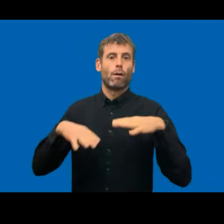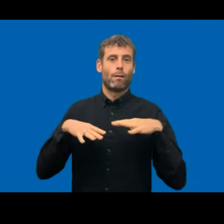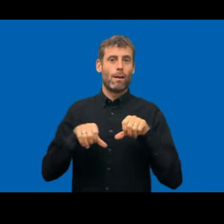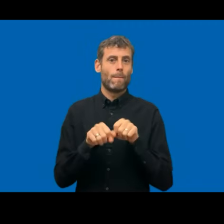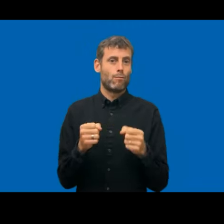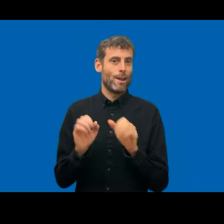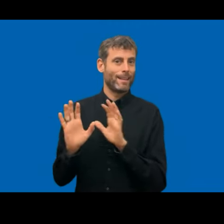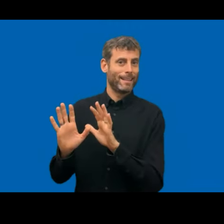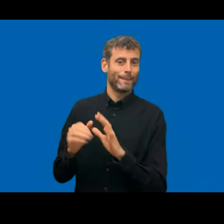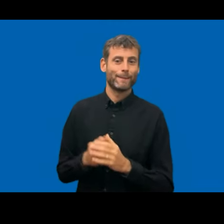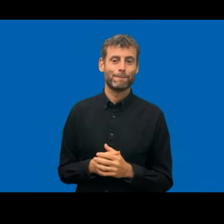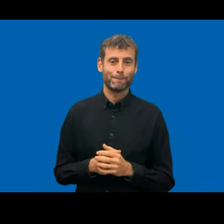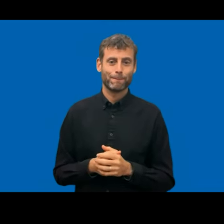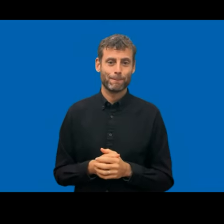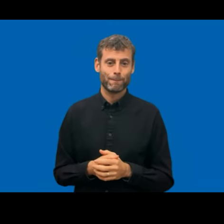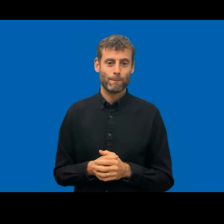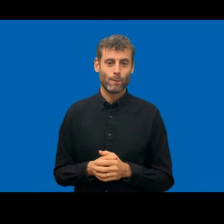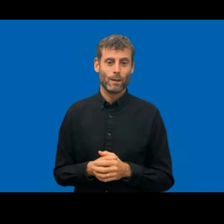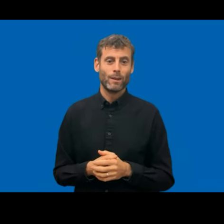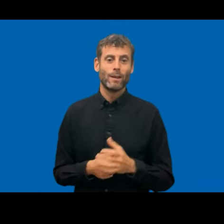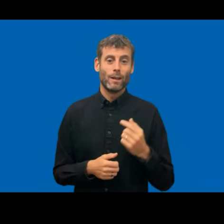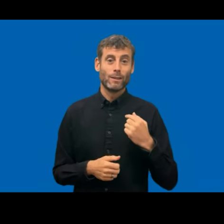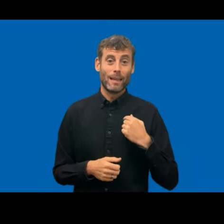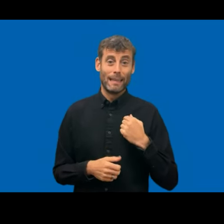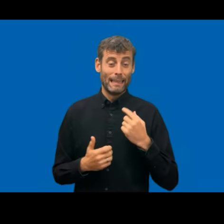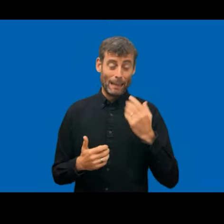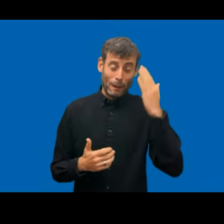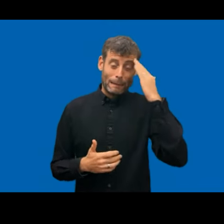intensely when I have forced people to speak very fast again. I'm sorry about that.